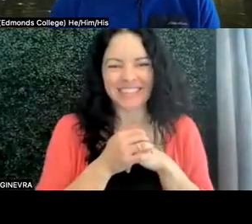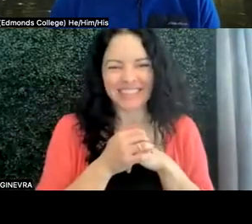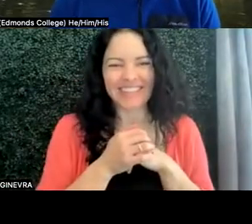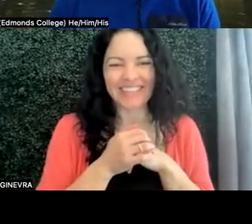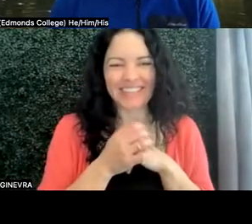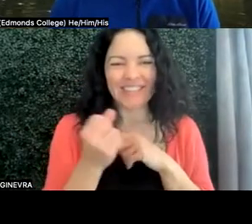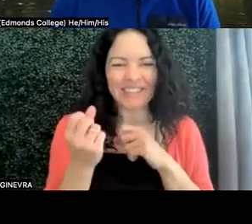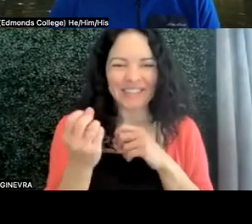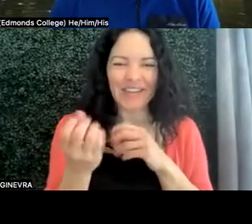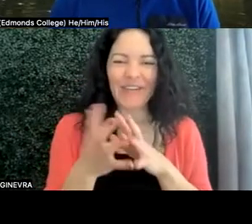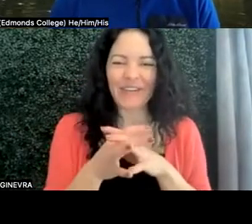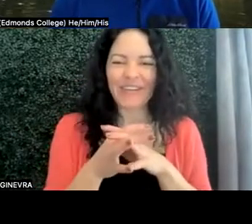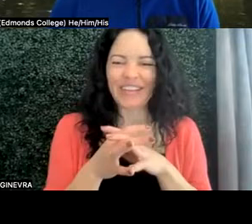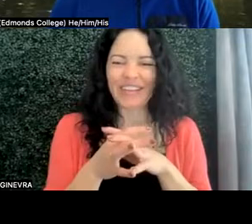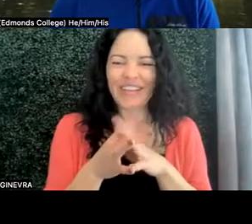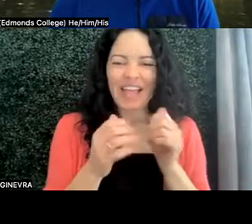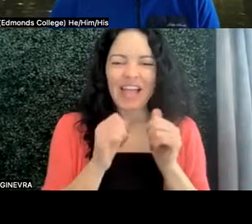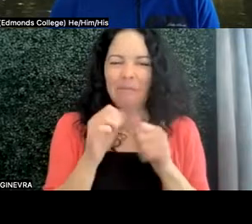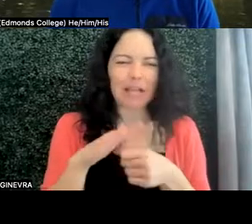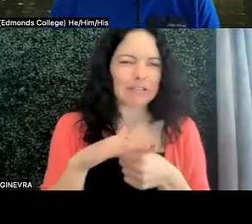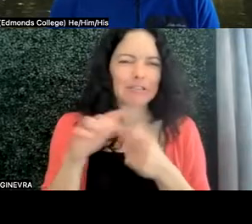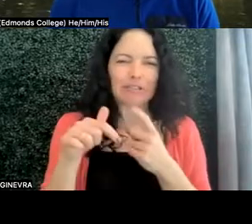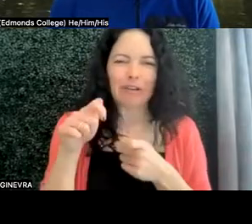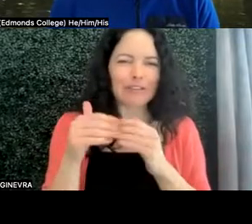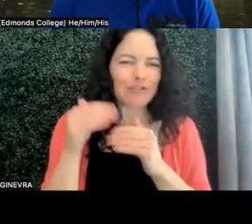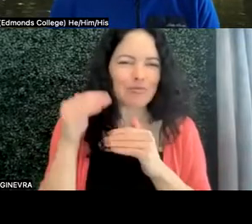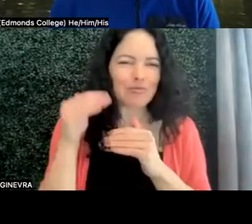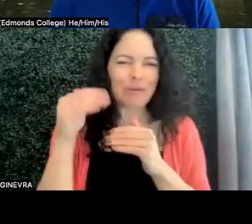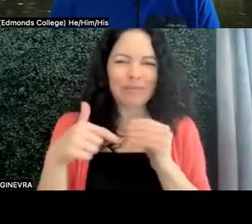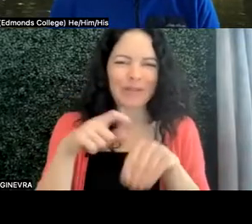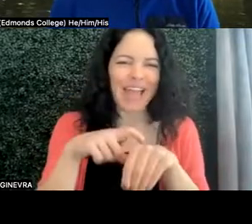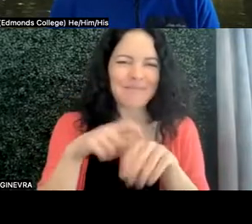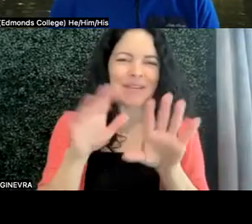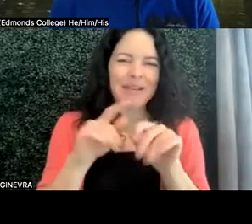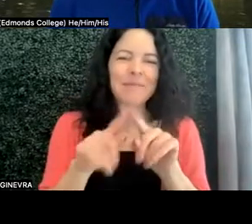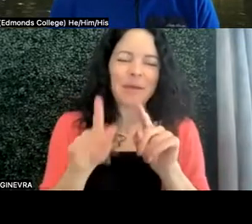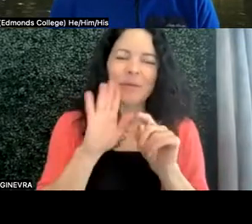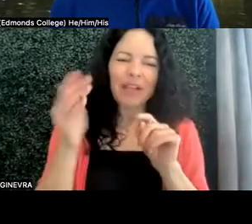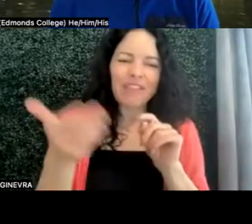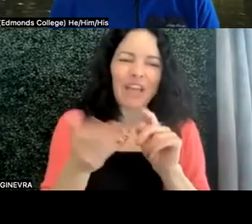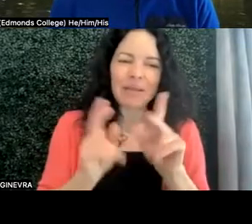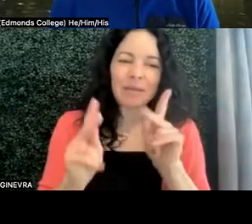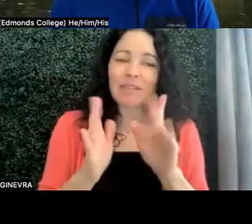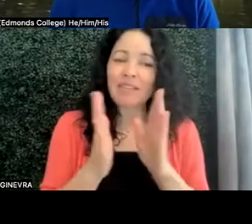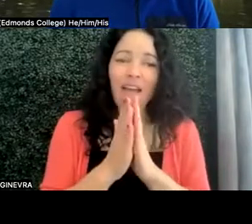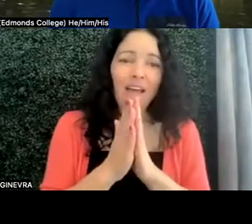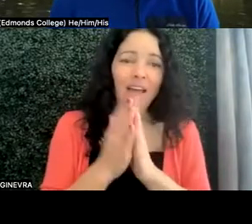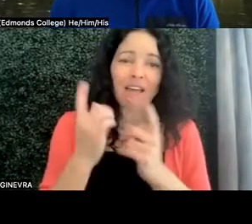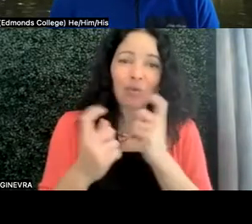So I'm not stressing too much about the time, but we're going to invite people to ask questions once they've